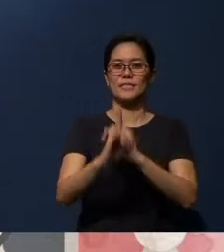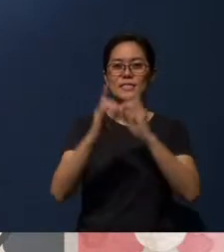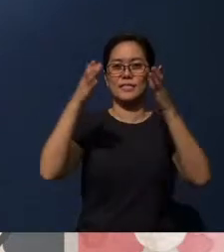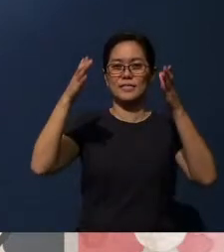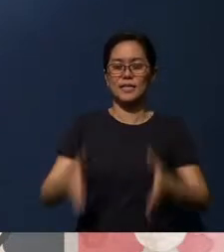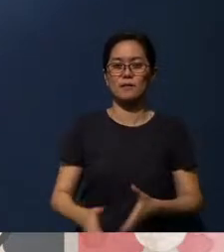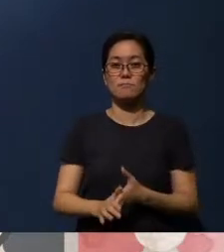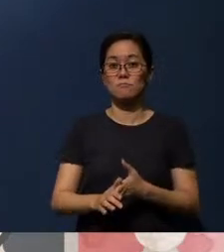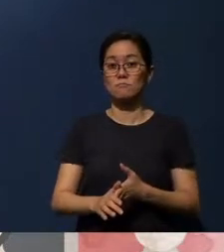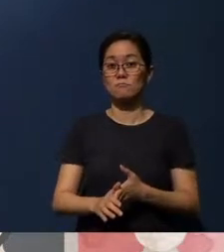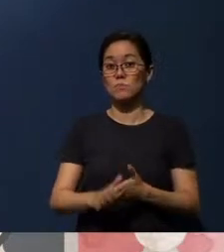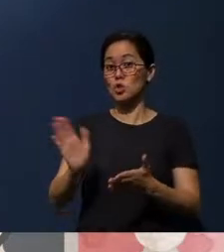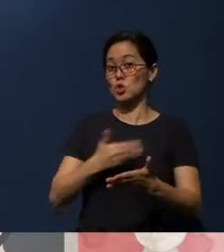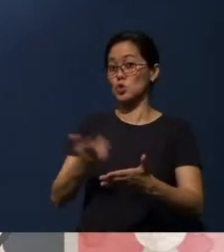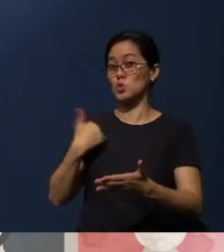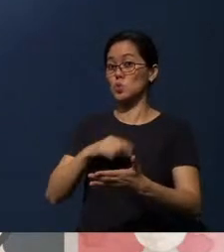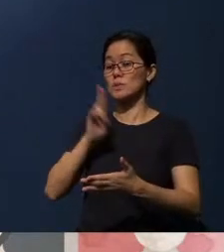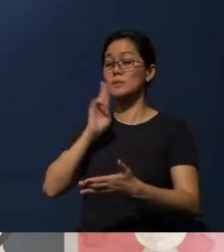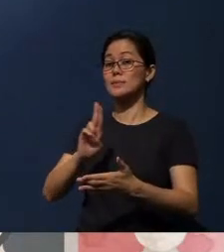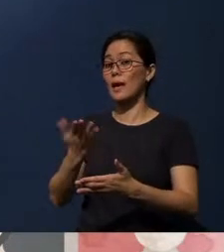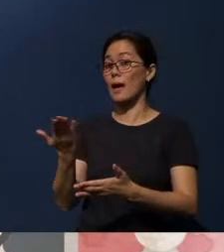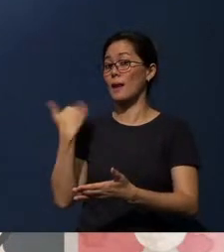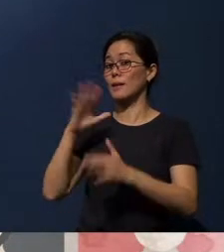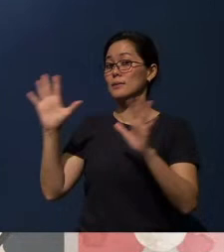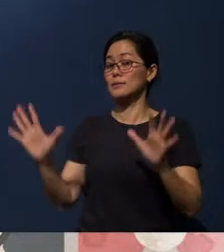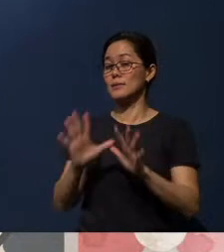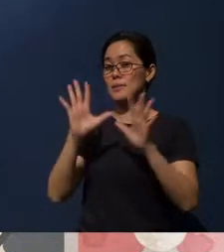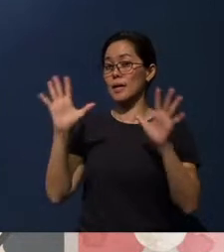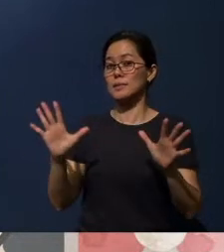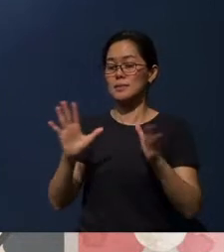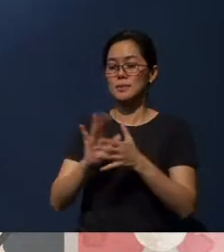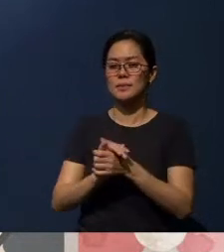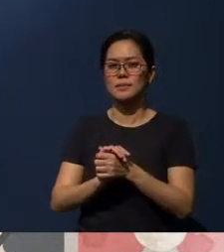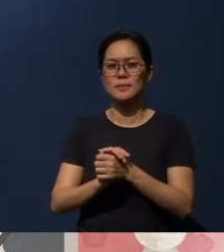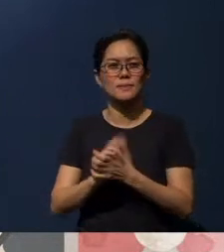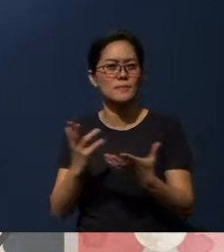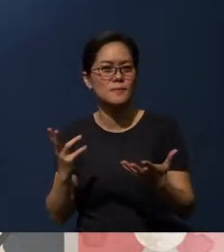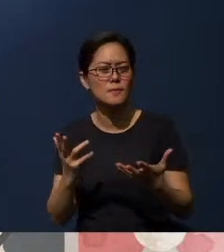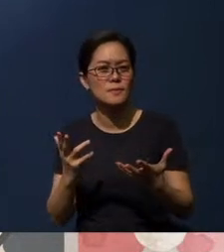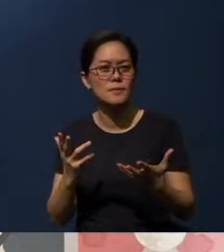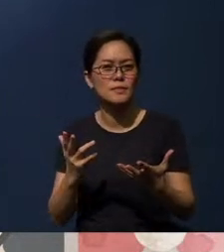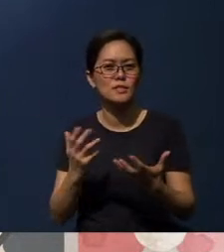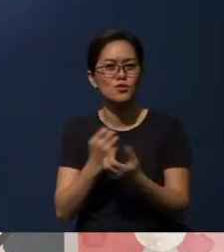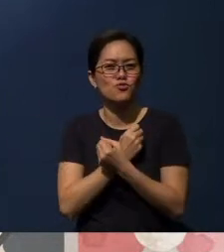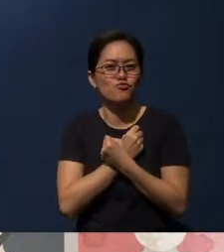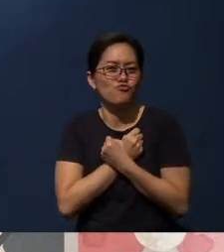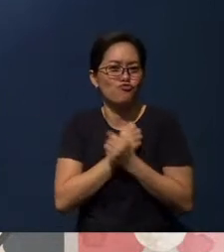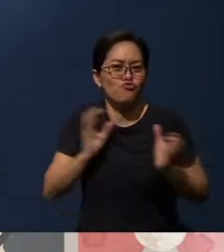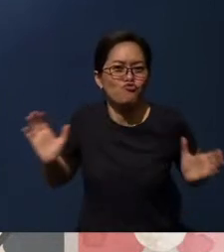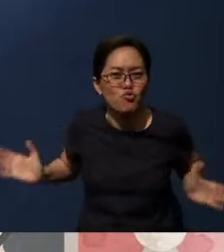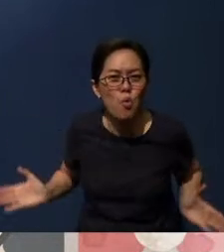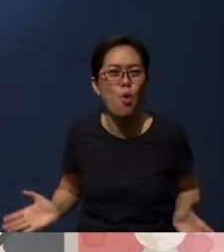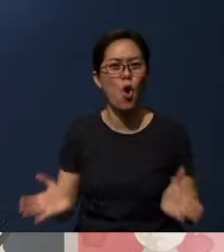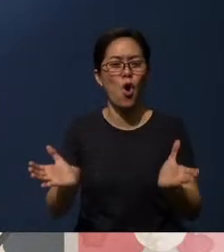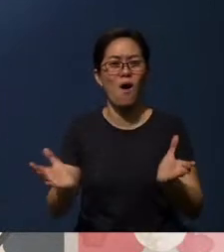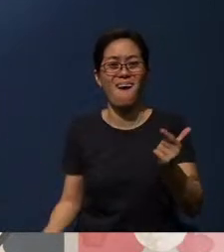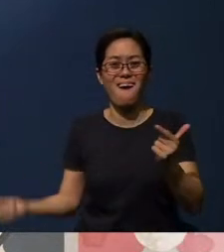As the song that we just sung last Sunday talked about, it says, “Driven by love till all have heard.